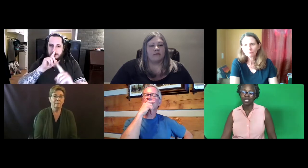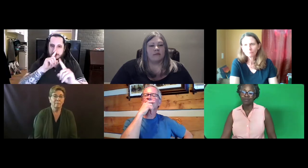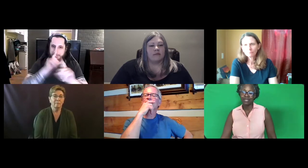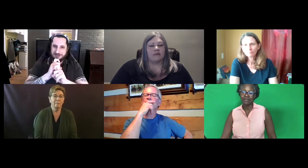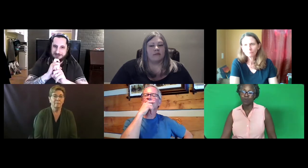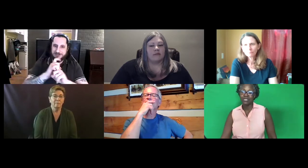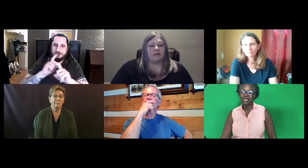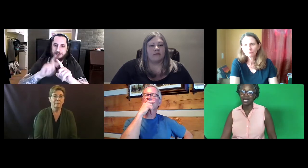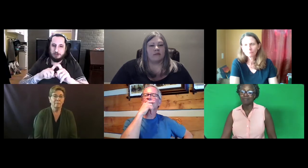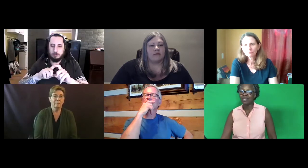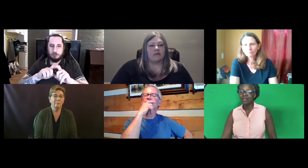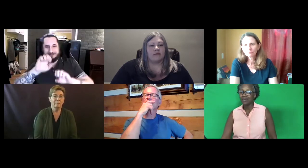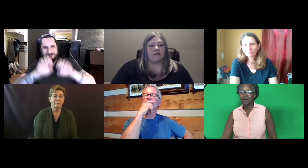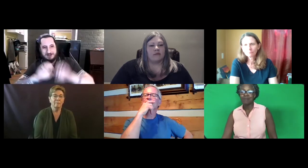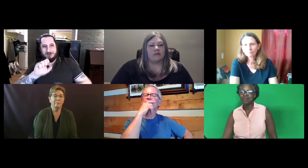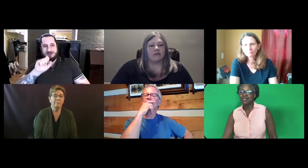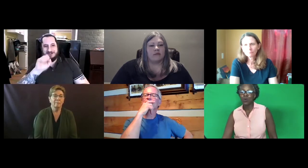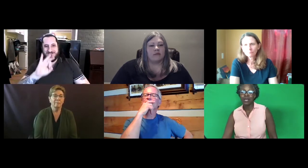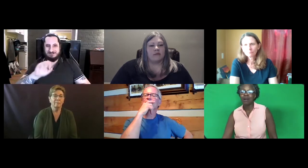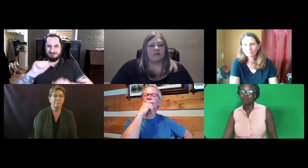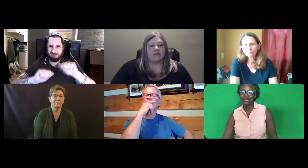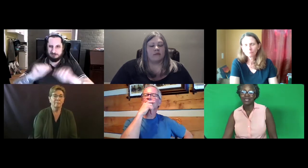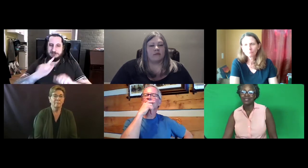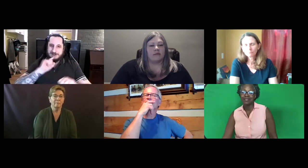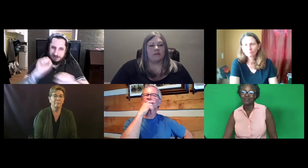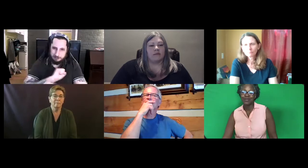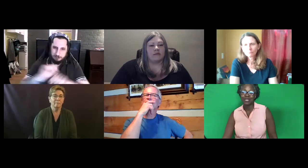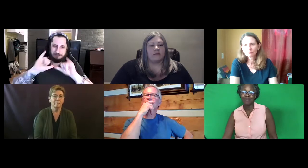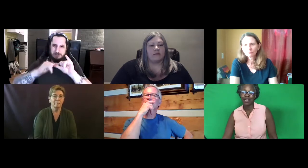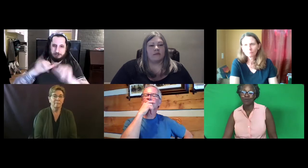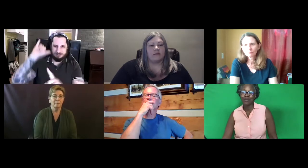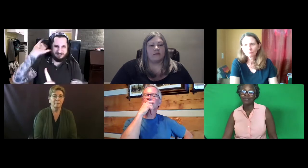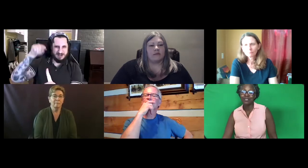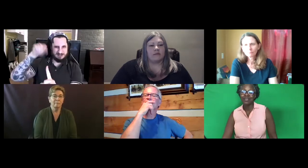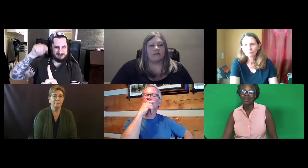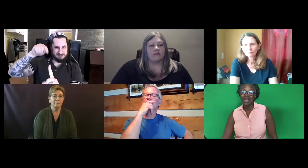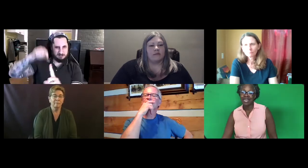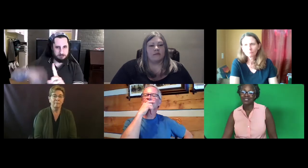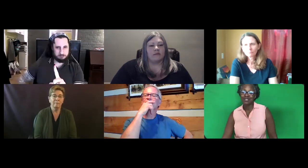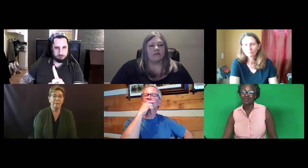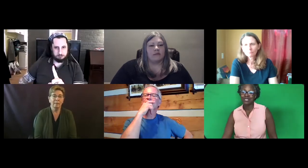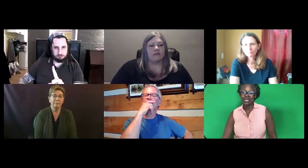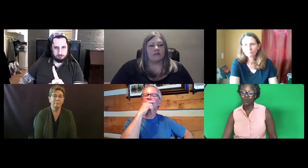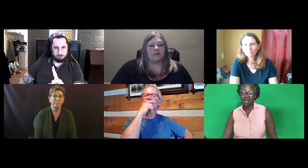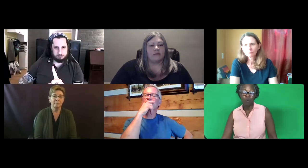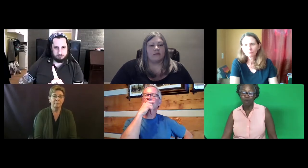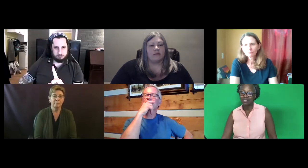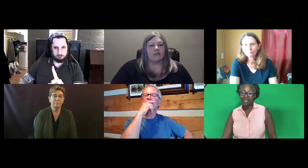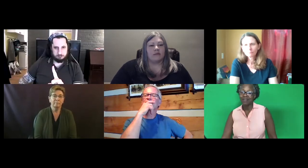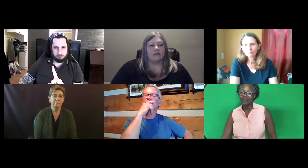measure one time, it becomes quite complicated for the evaluators to stick with that one